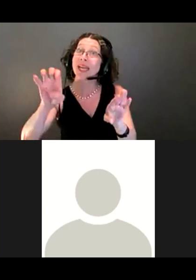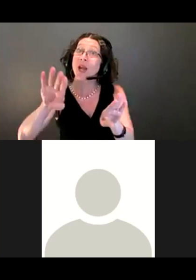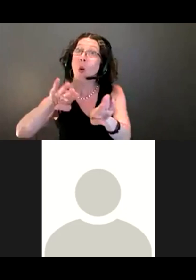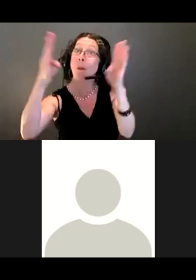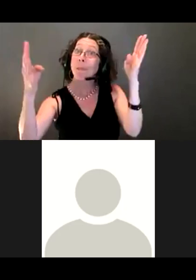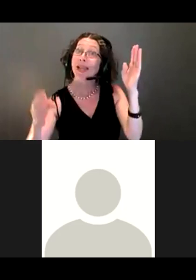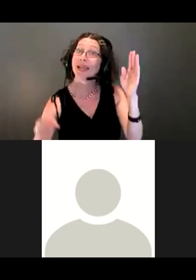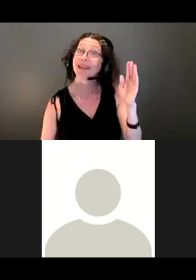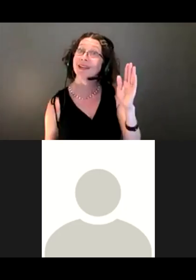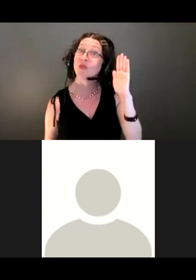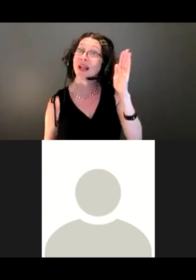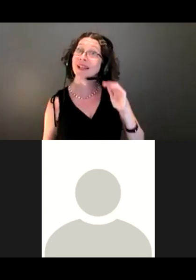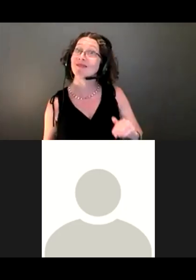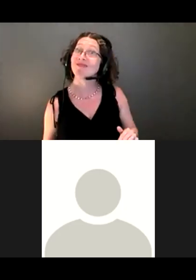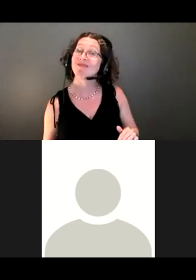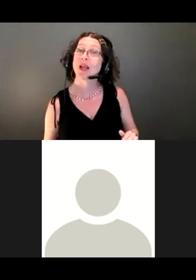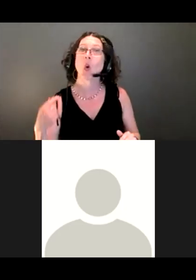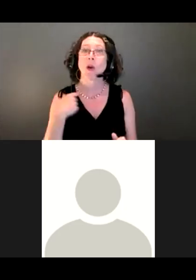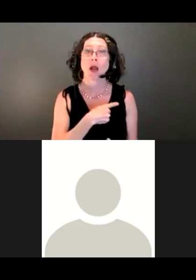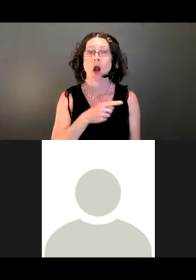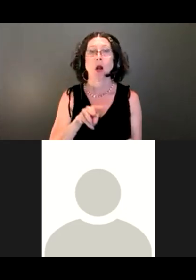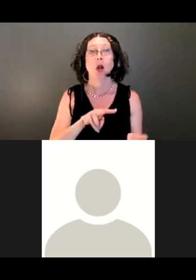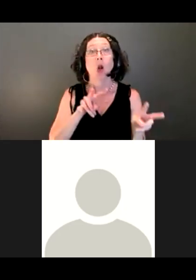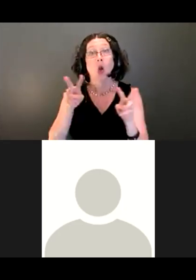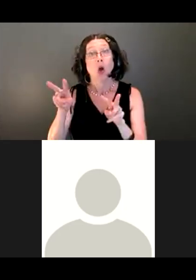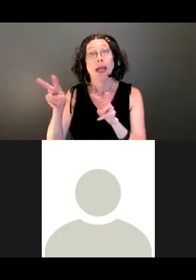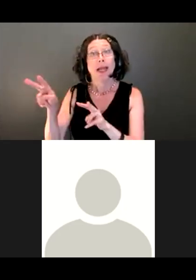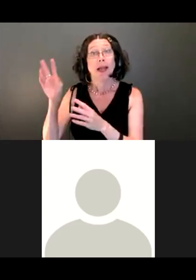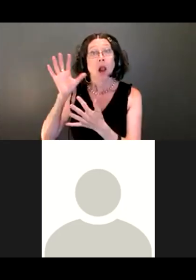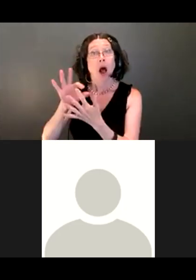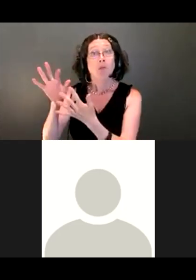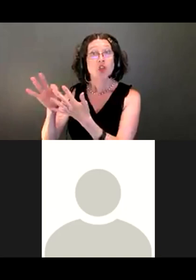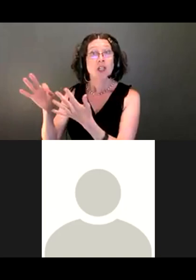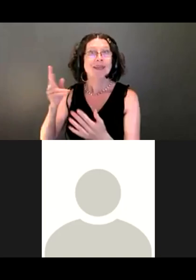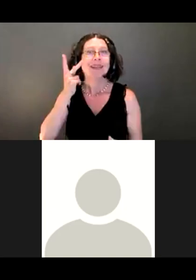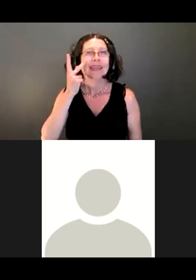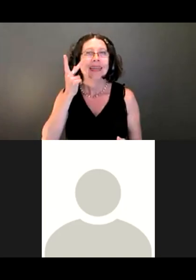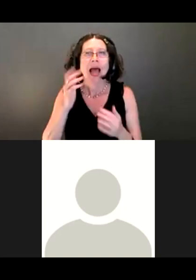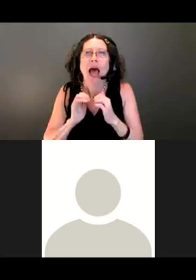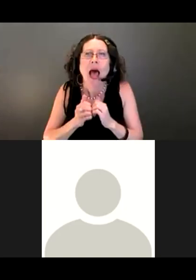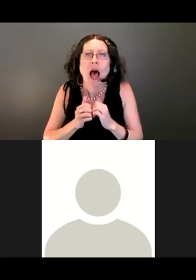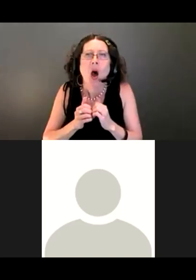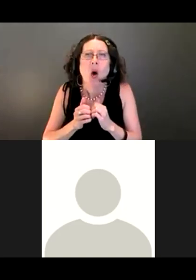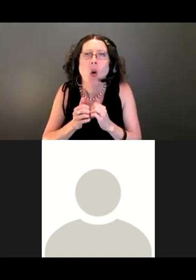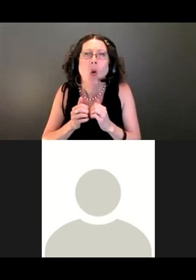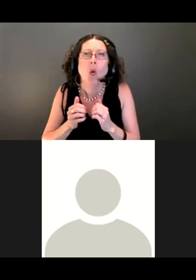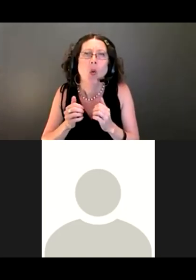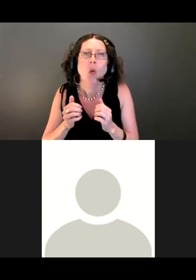We're looking at options to see how we might get more people to